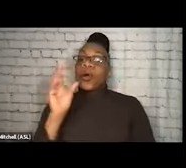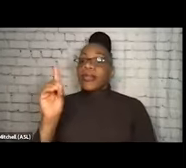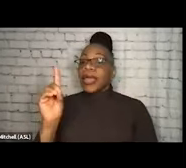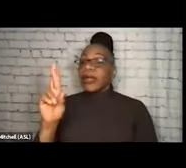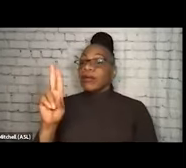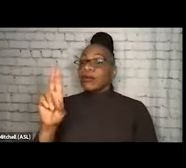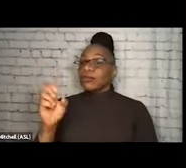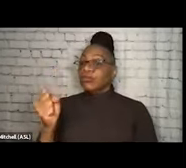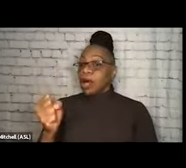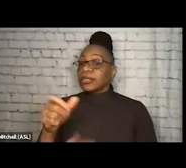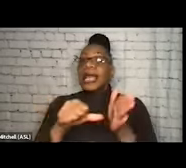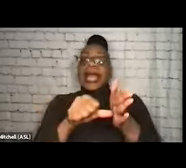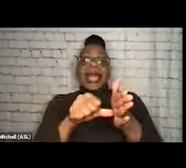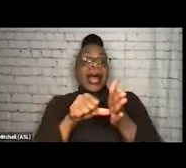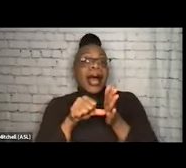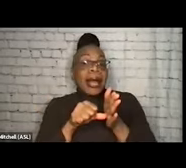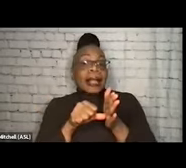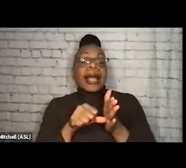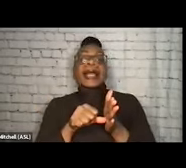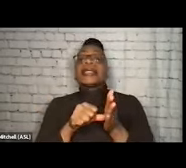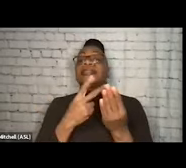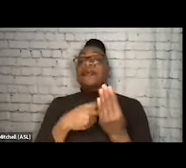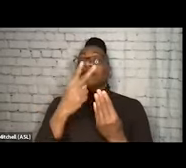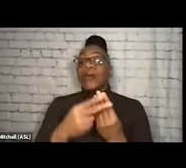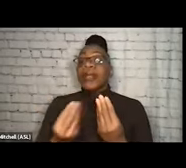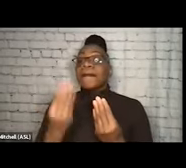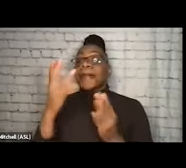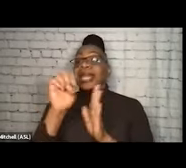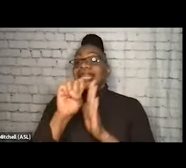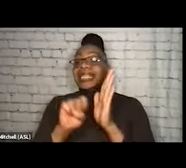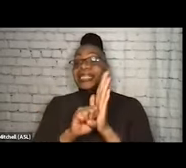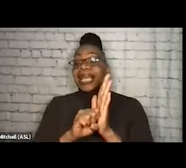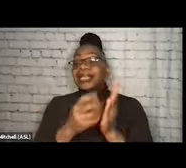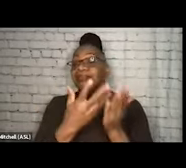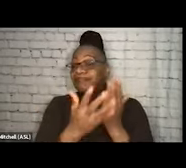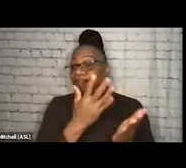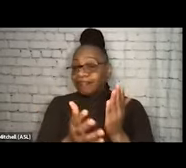that harm reduction programs in many states, despite local laws, have adopted safer smoking supplies